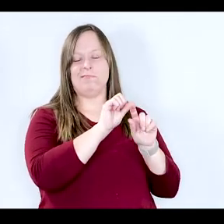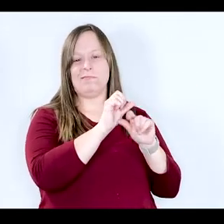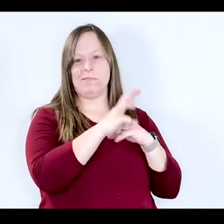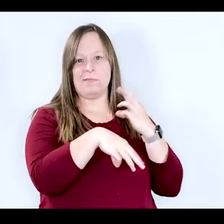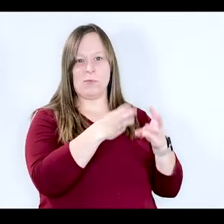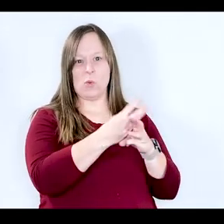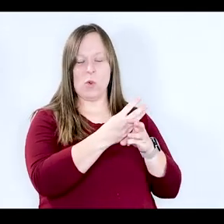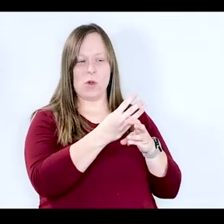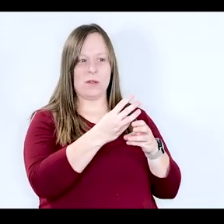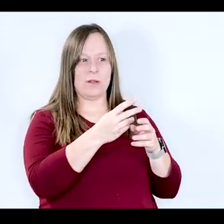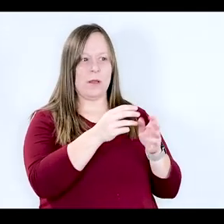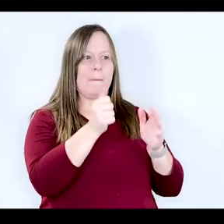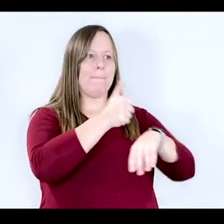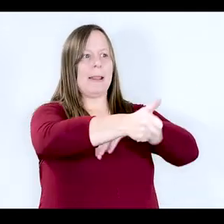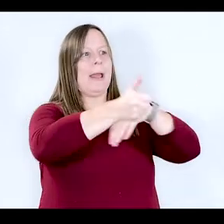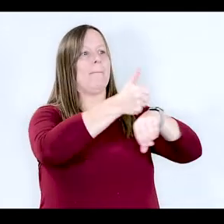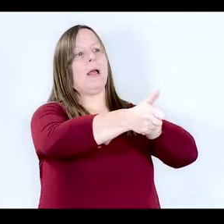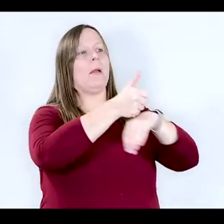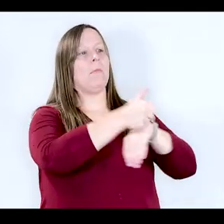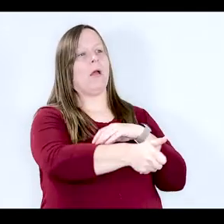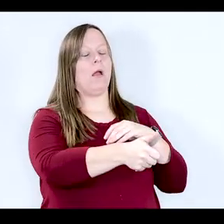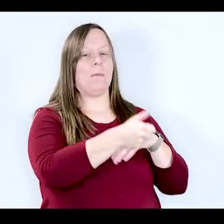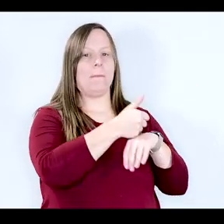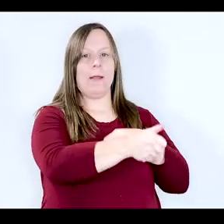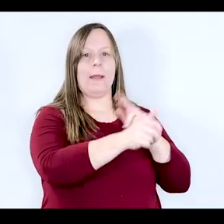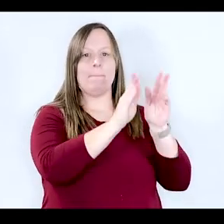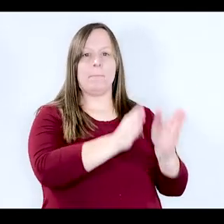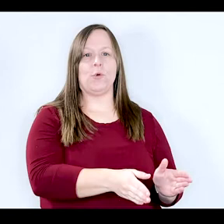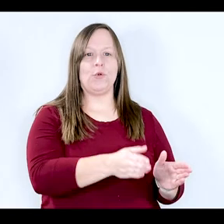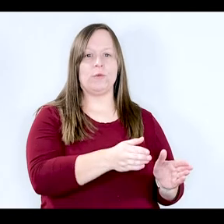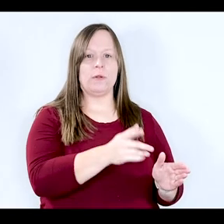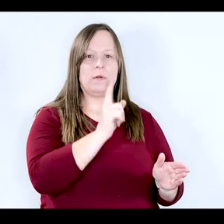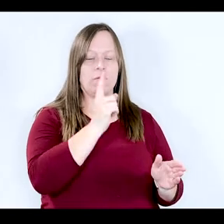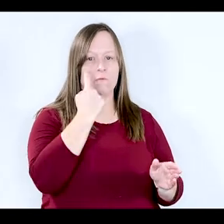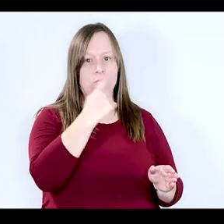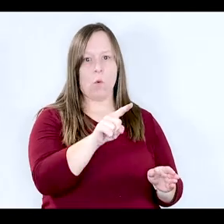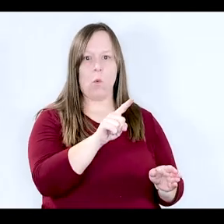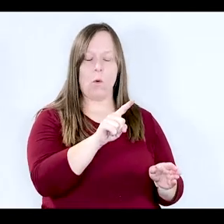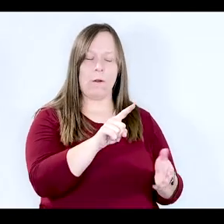something that's blameworthy or that you could place blame on an individual for,